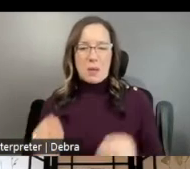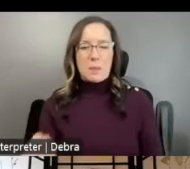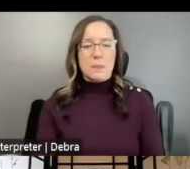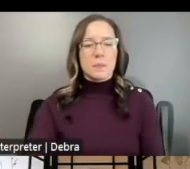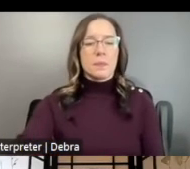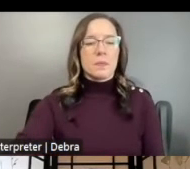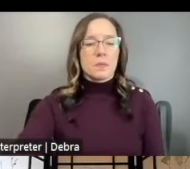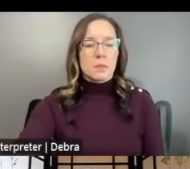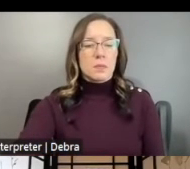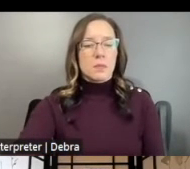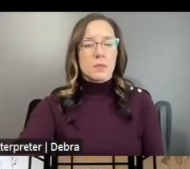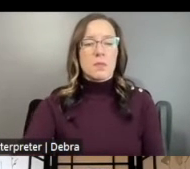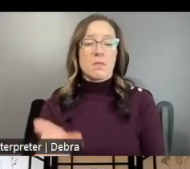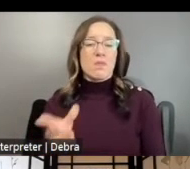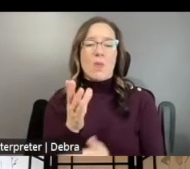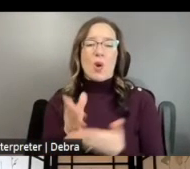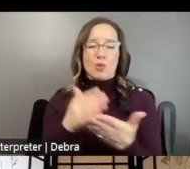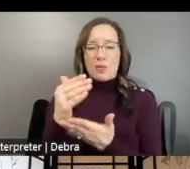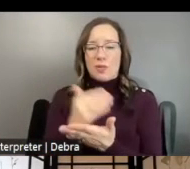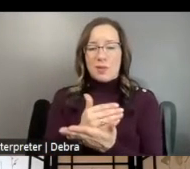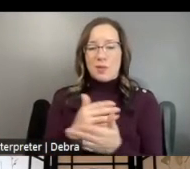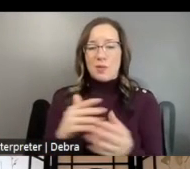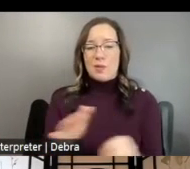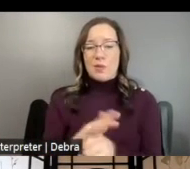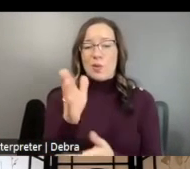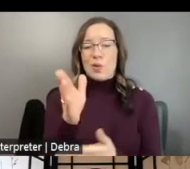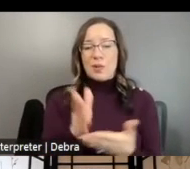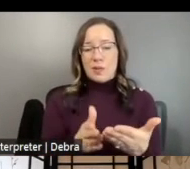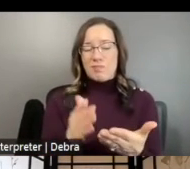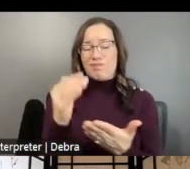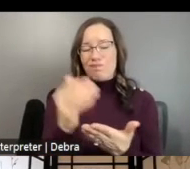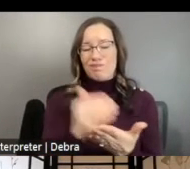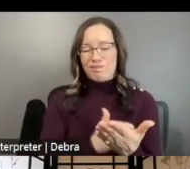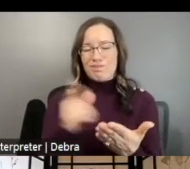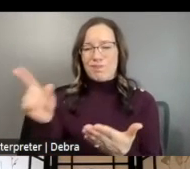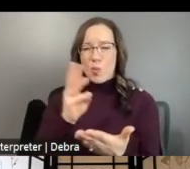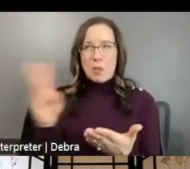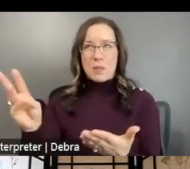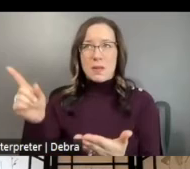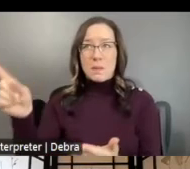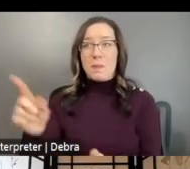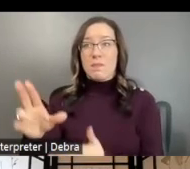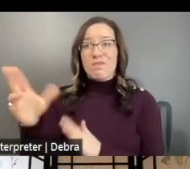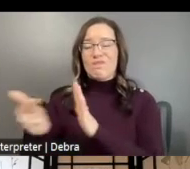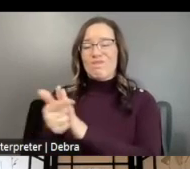A PARTIAL LIST AND A FULL LIST CAN BE FOUND ON OUR WEBSITE UNDER THE UNALLOWABLE ACTIVITIES AND